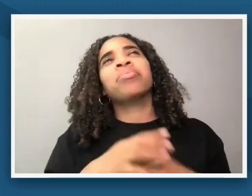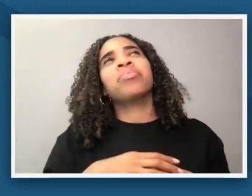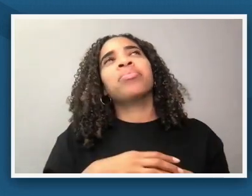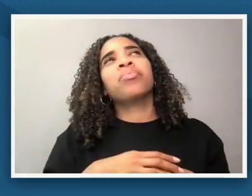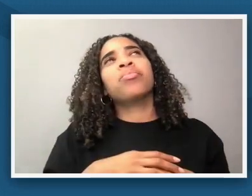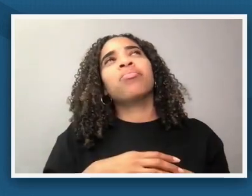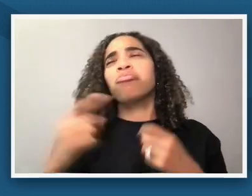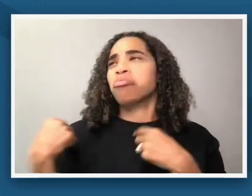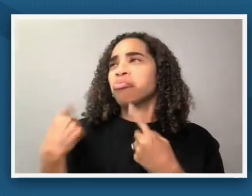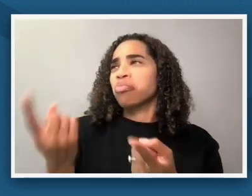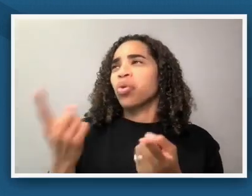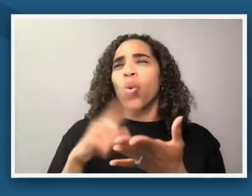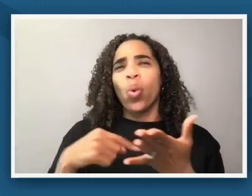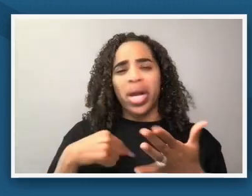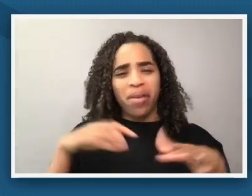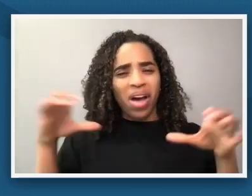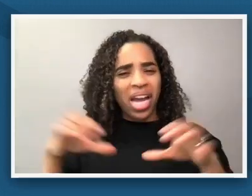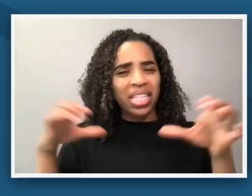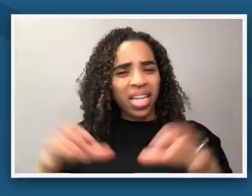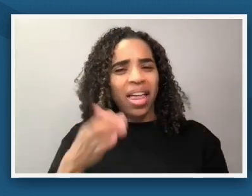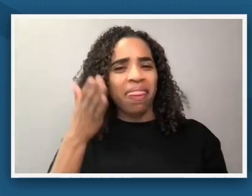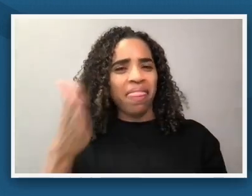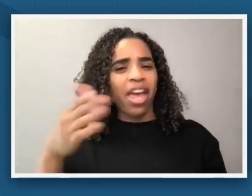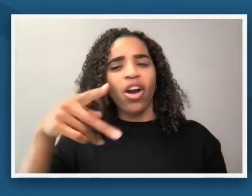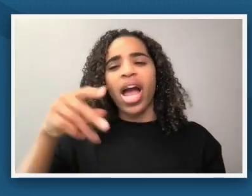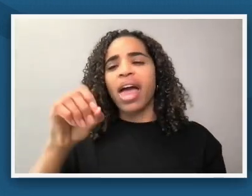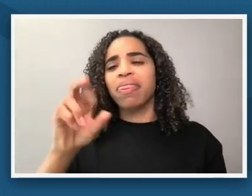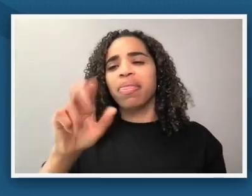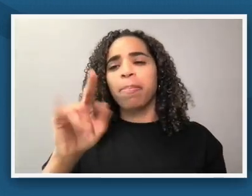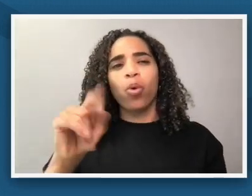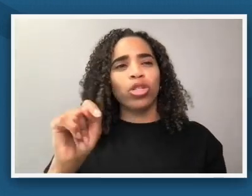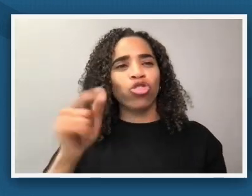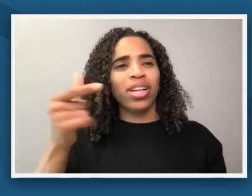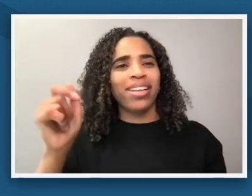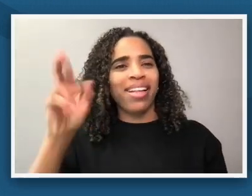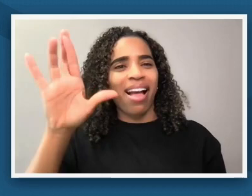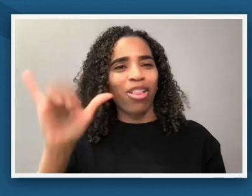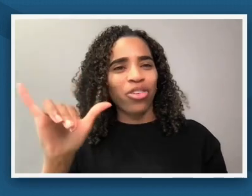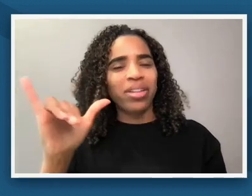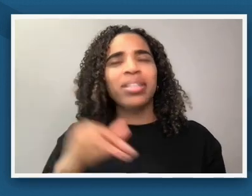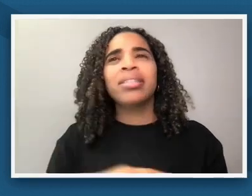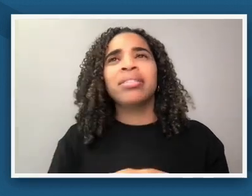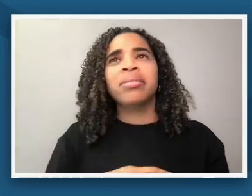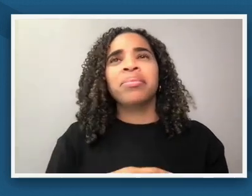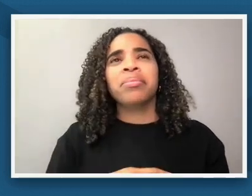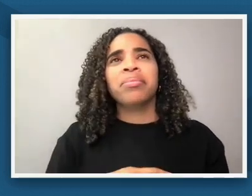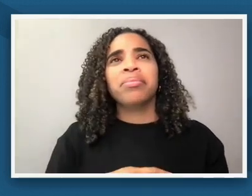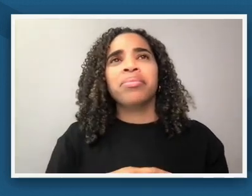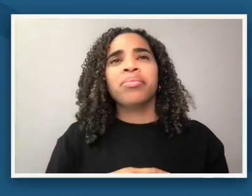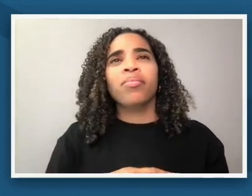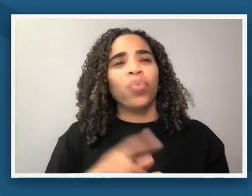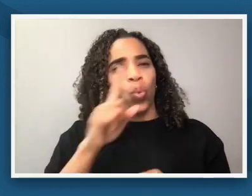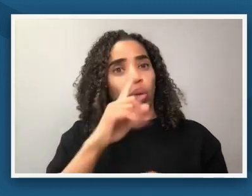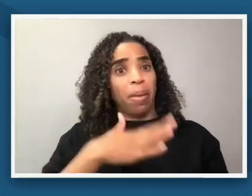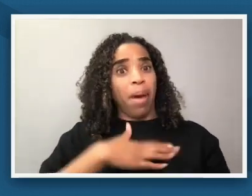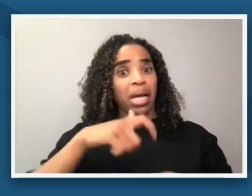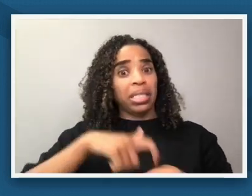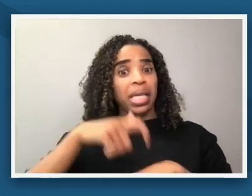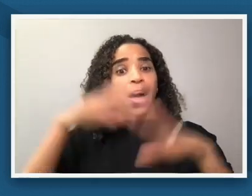during my time at the portrait gallery um and it has